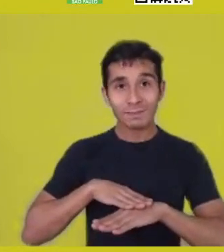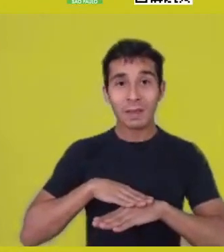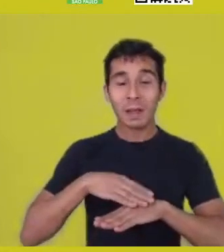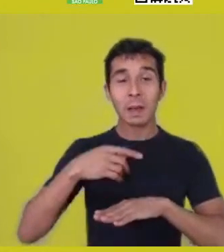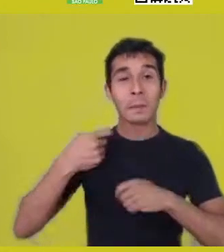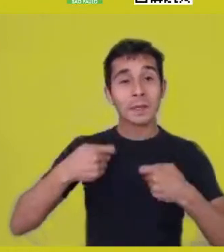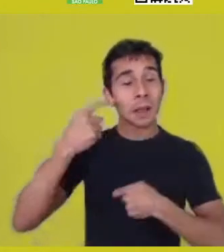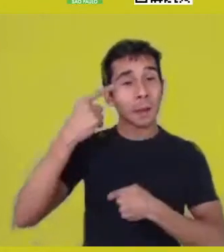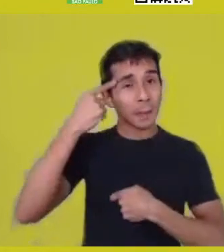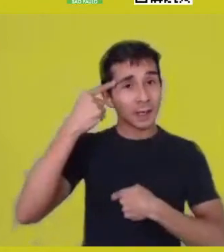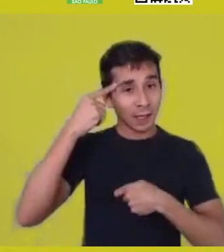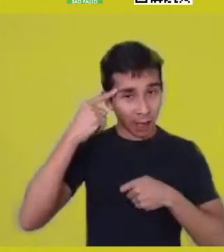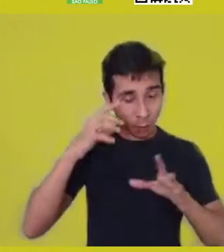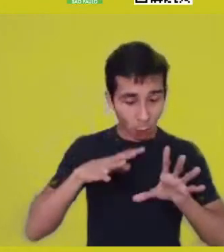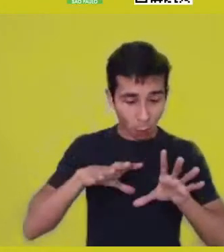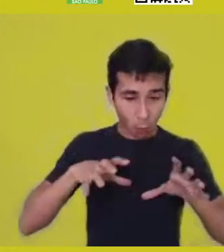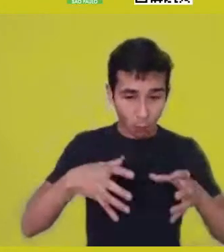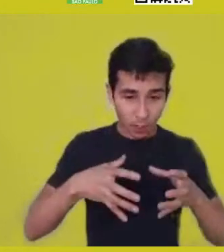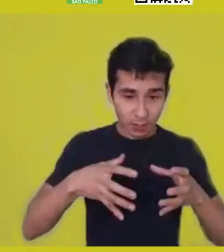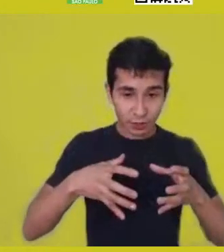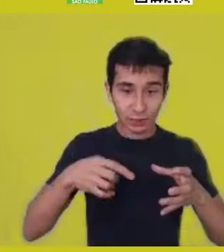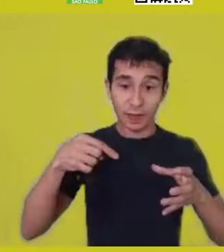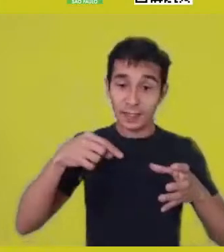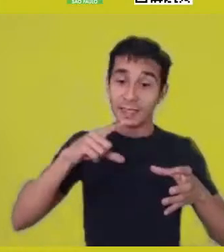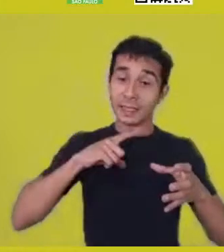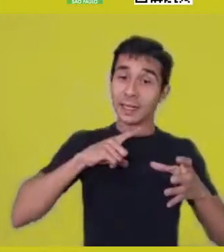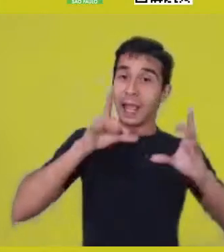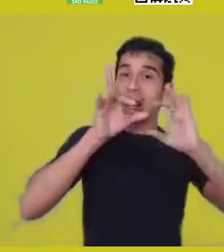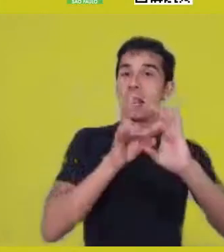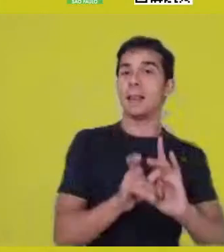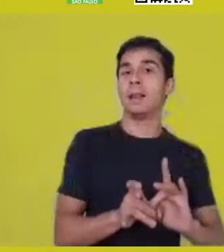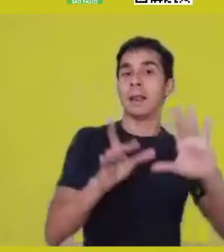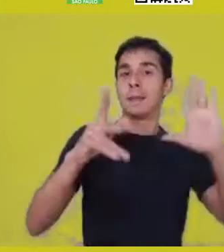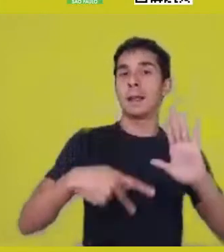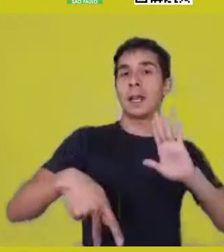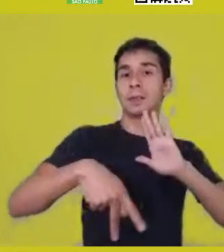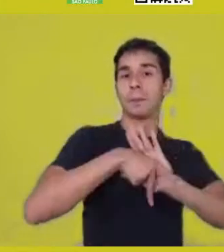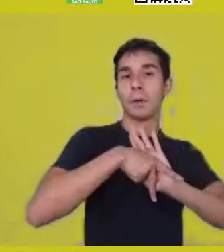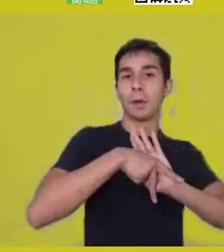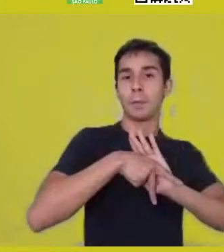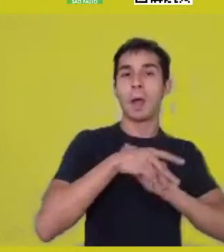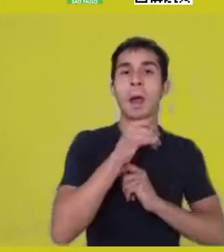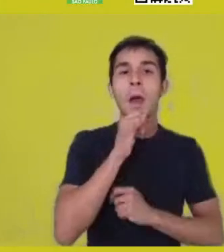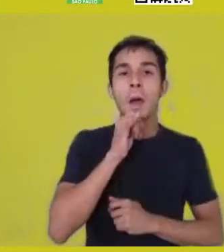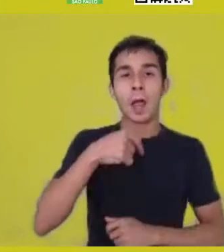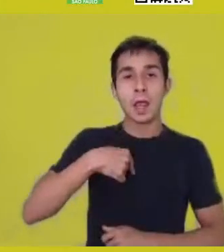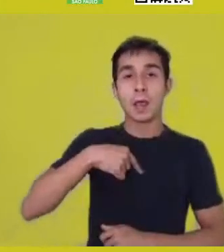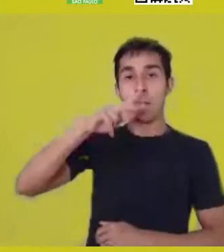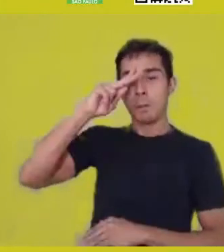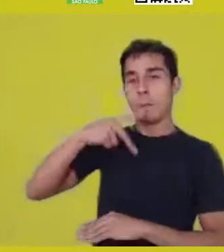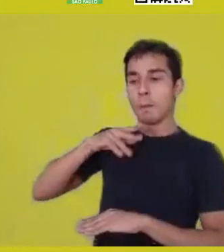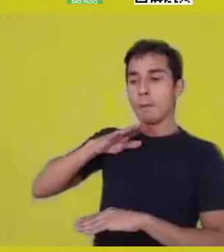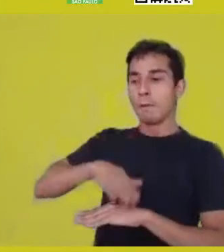which presupposes to weave what will be good for the community, not only what will be good for me,